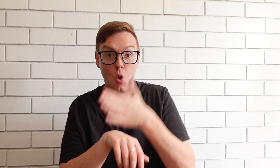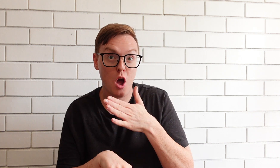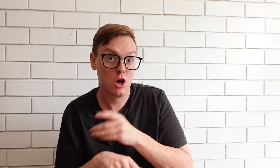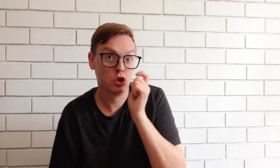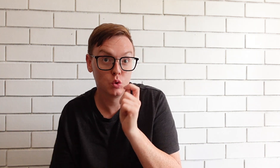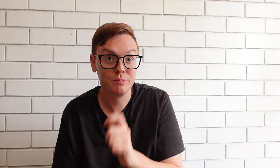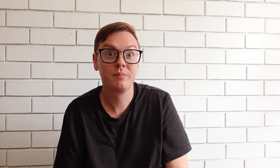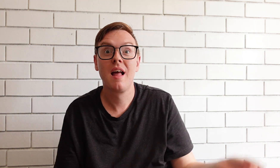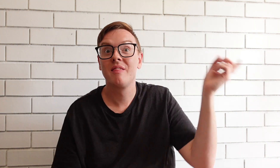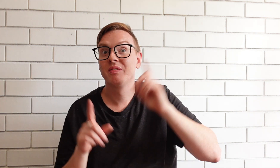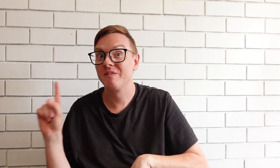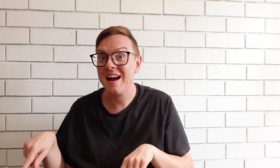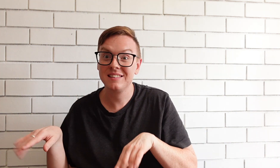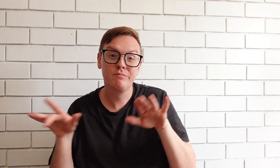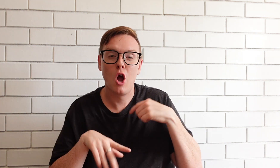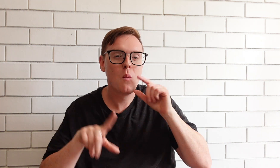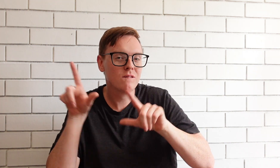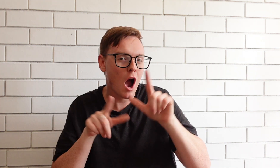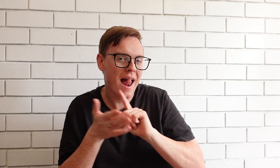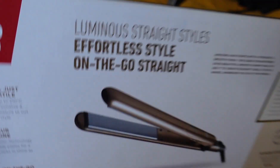thaI need to start work soon. I'll vlog later.